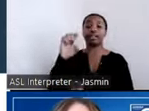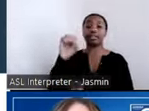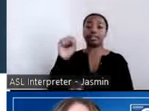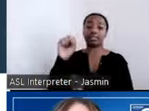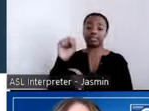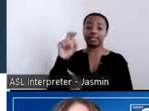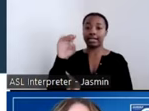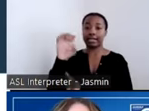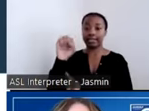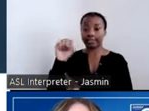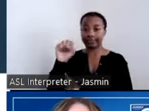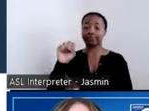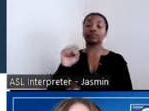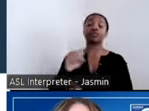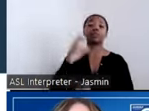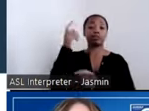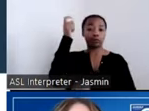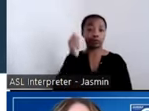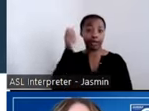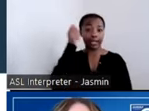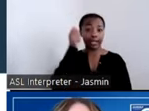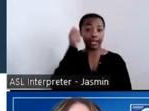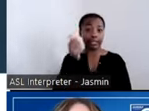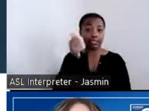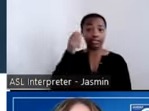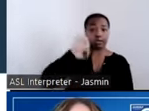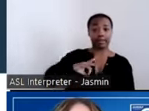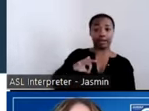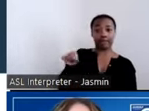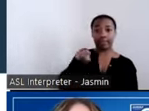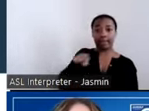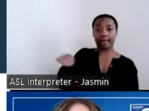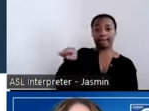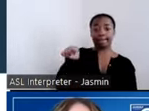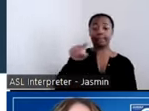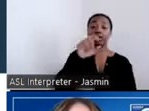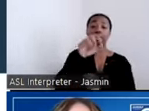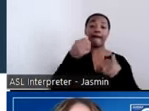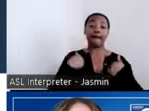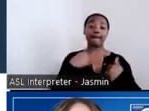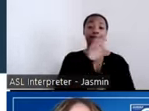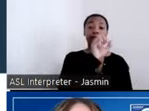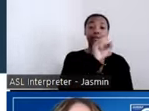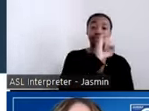the benefit of homeless individuals; and our SSI / SSDI Outreach, Access, and